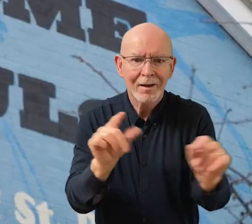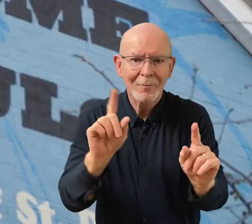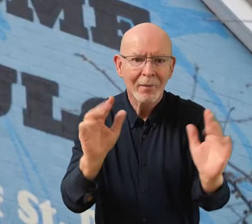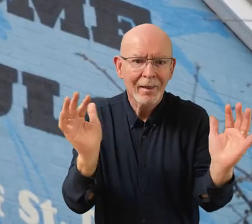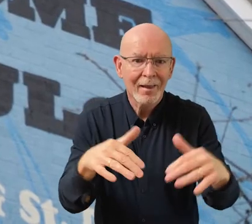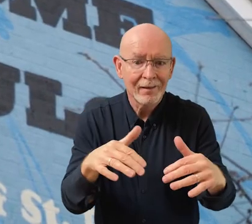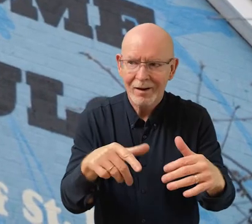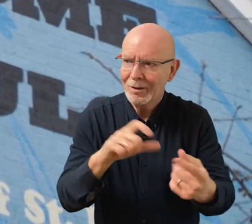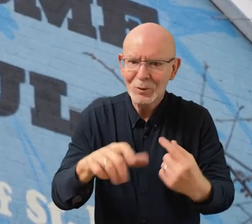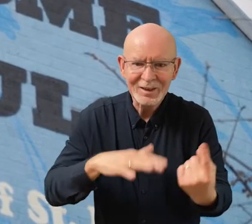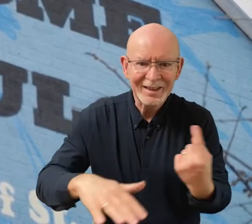into this community also.